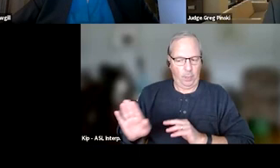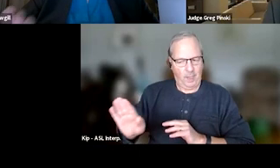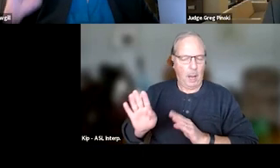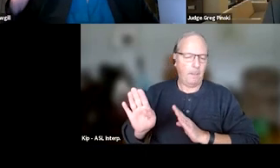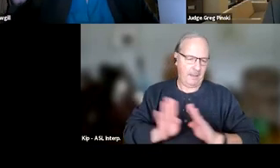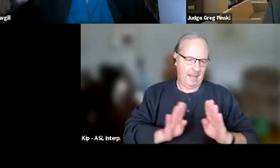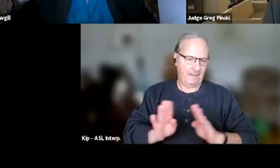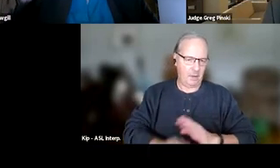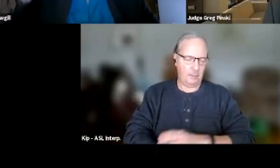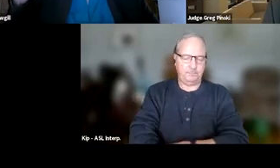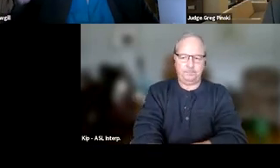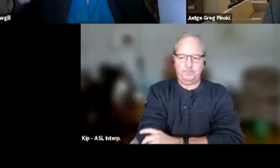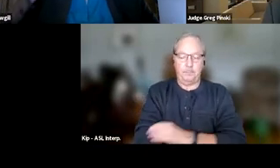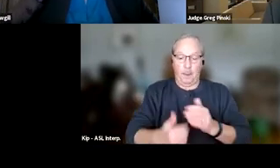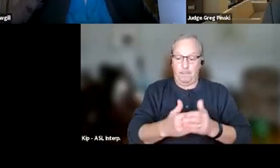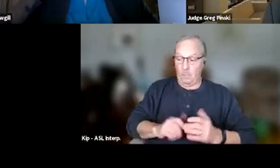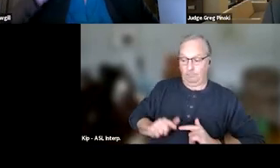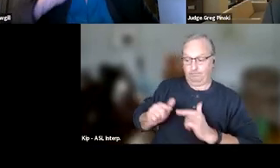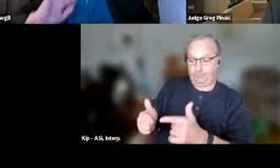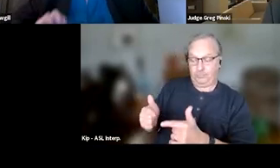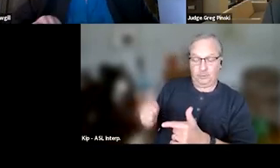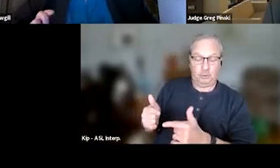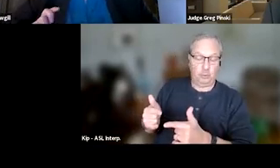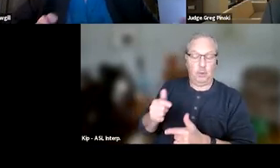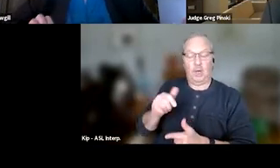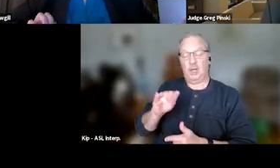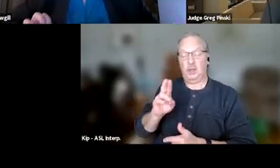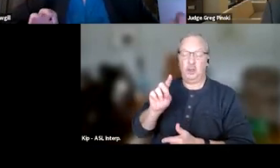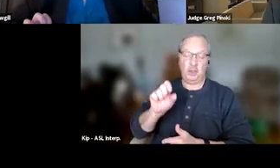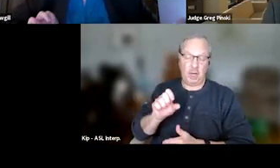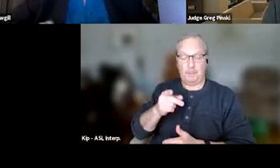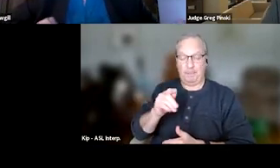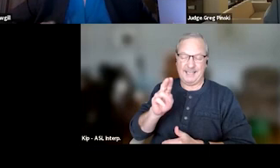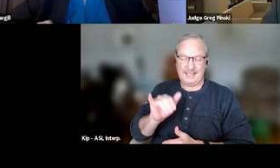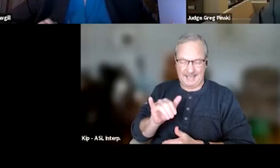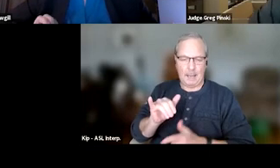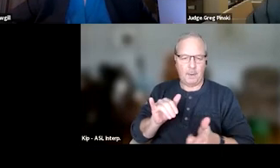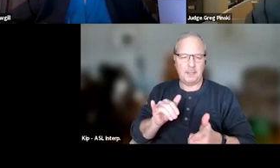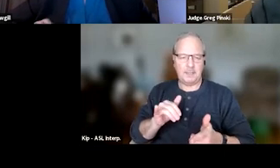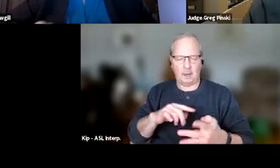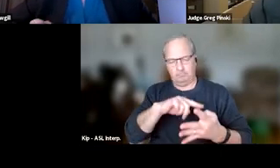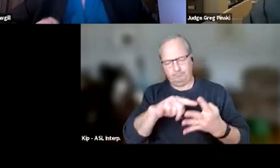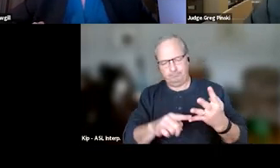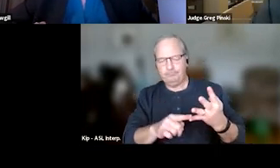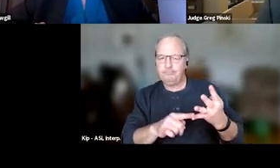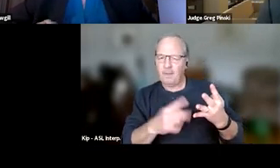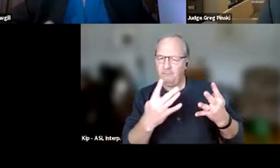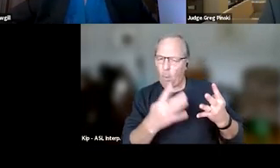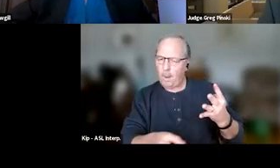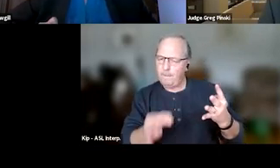Before I turn it over to Judge Pinski for a little while here, I just wanna talk about four crucial elements. Even more important than picking the right magnitude